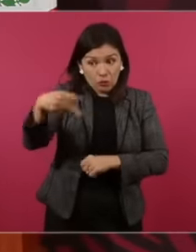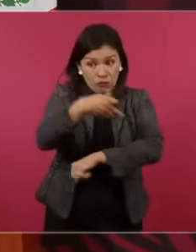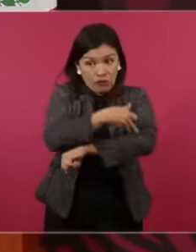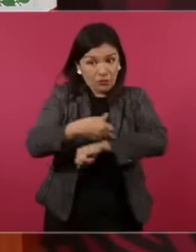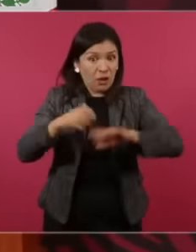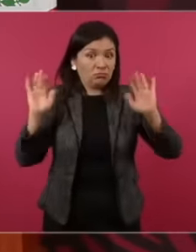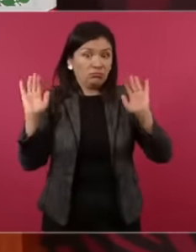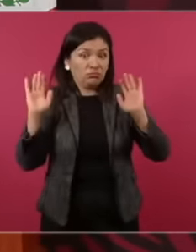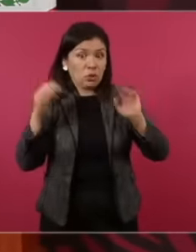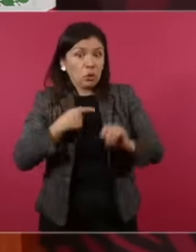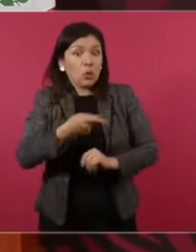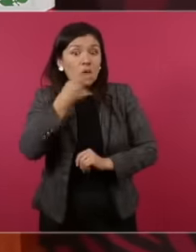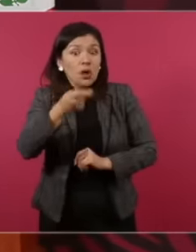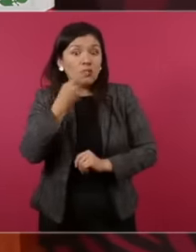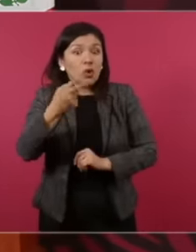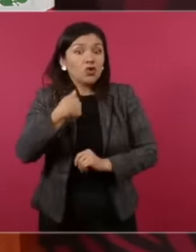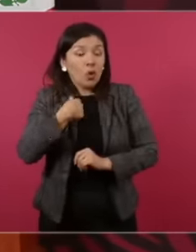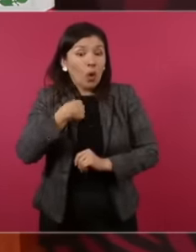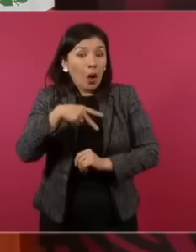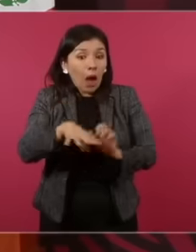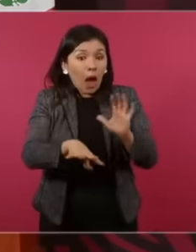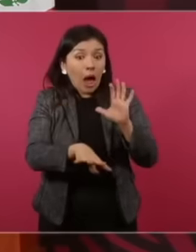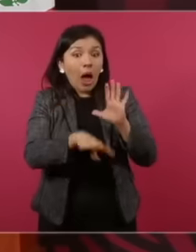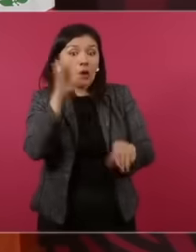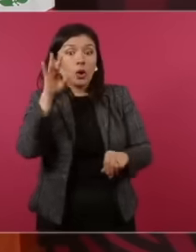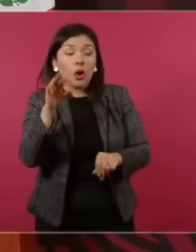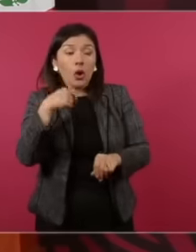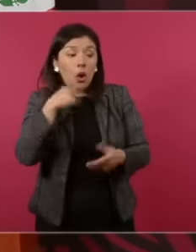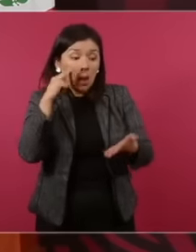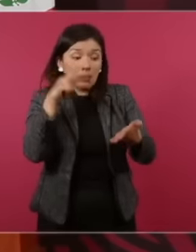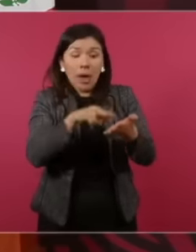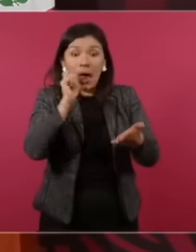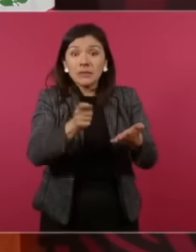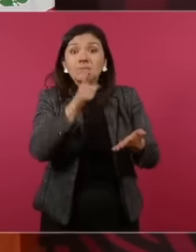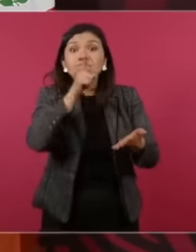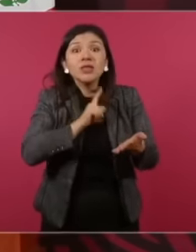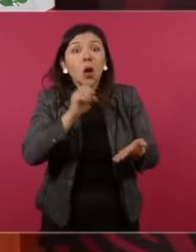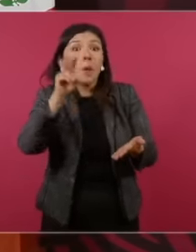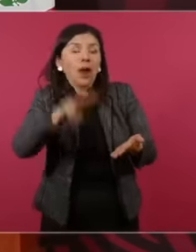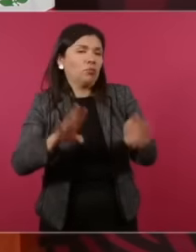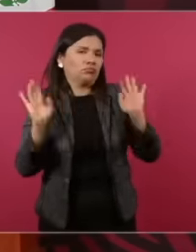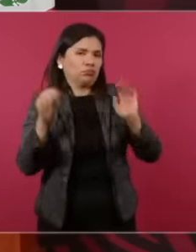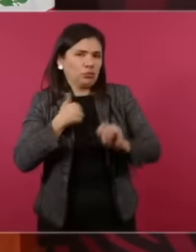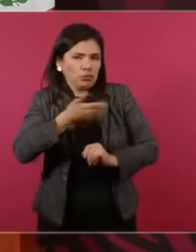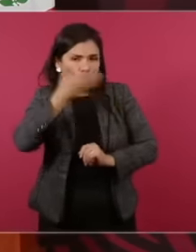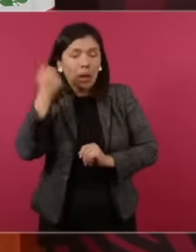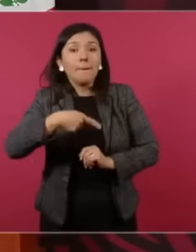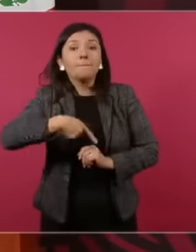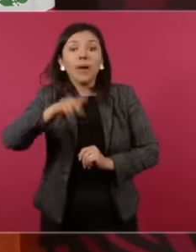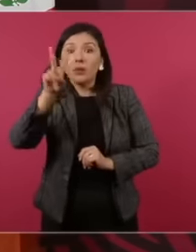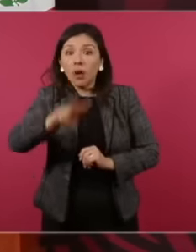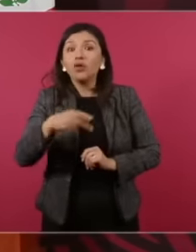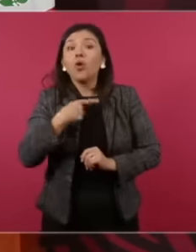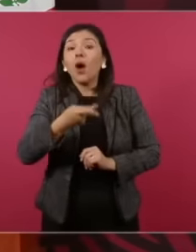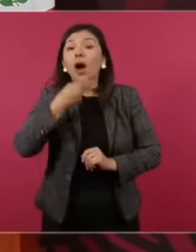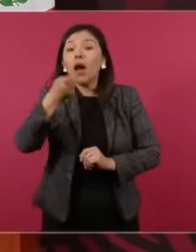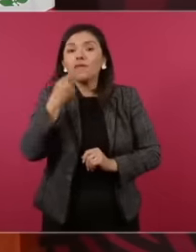I say because I did not find it. may not be true, but I can tell you that I presume to be